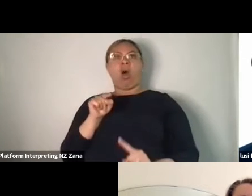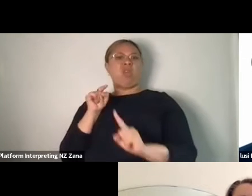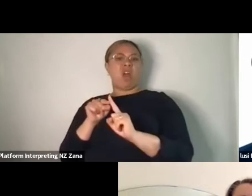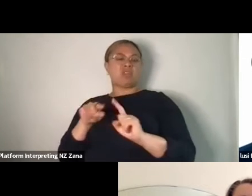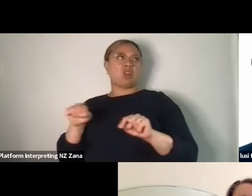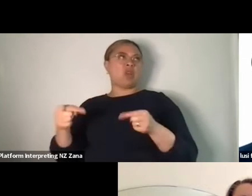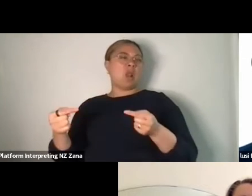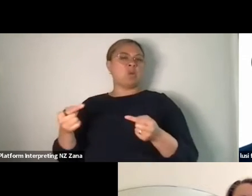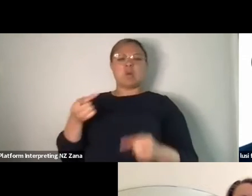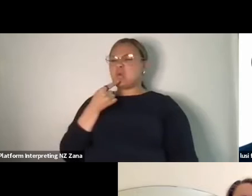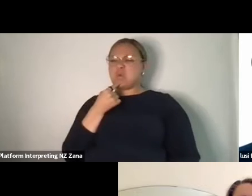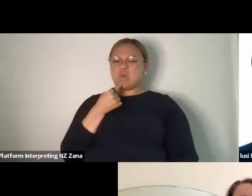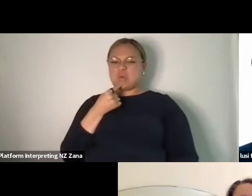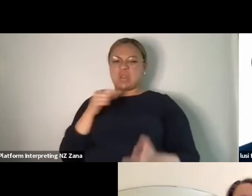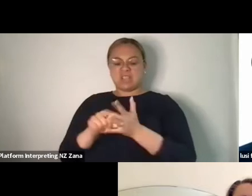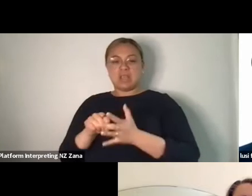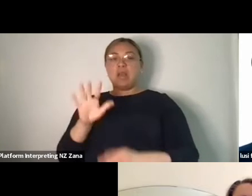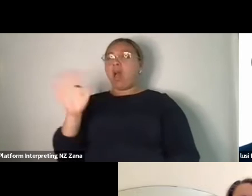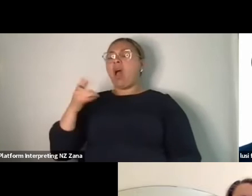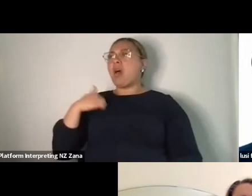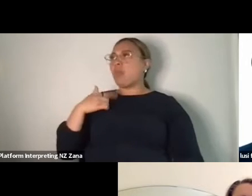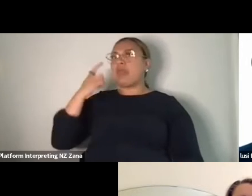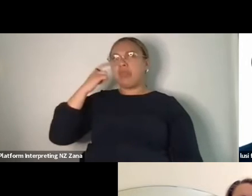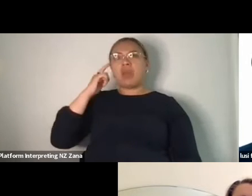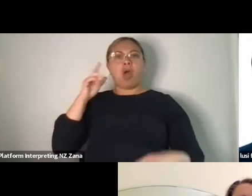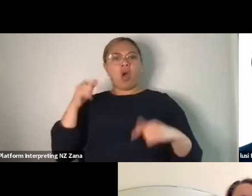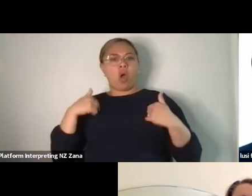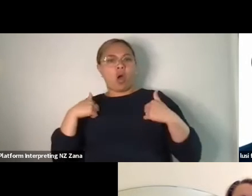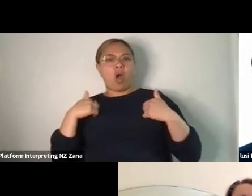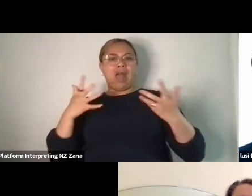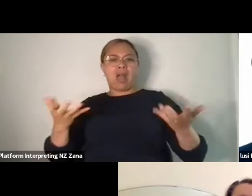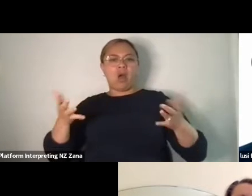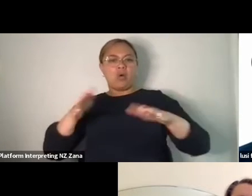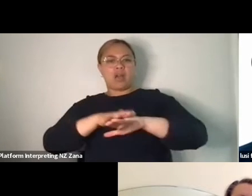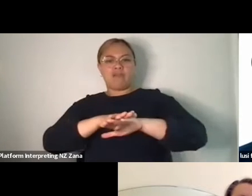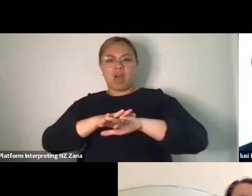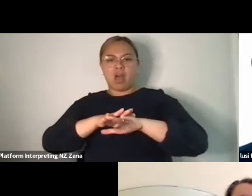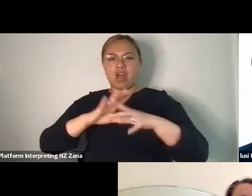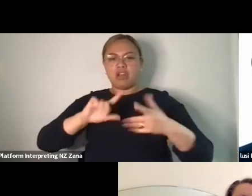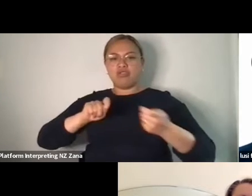how I'm gonna cover that transition and what am I going to do to transition from there to there and